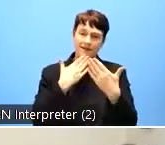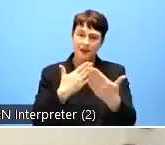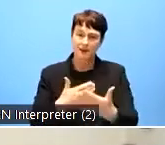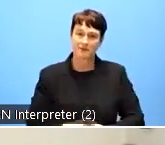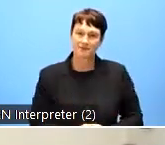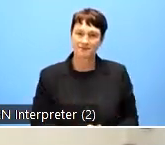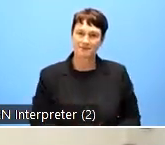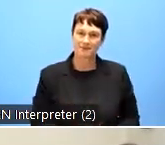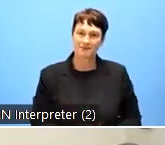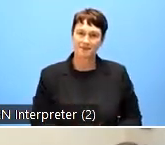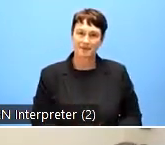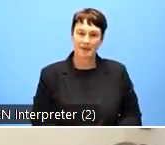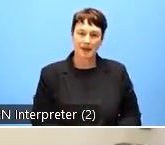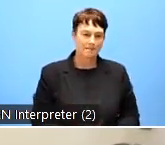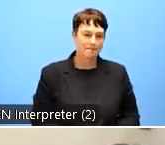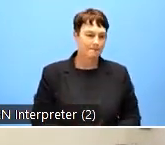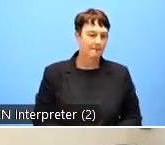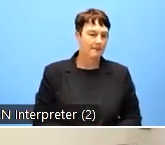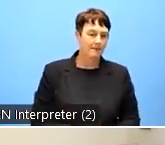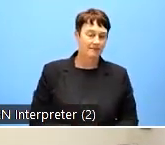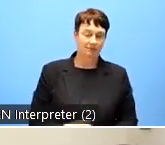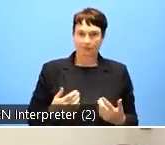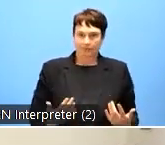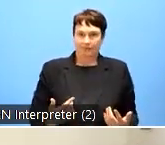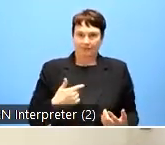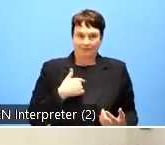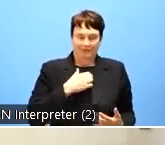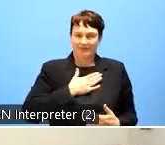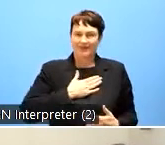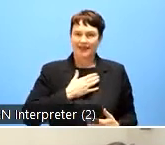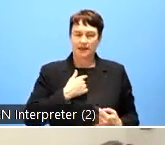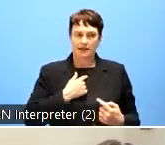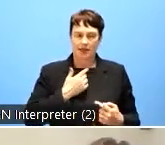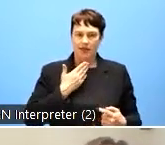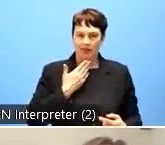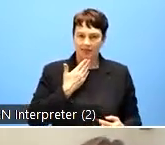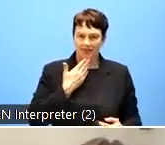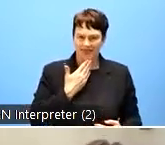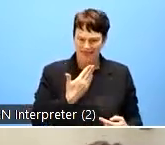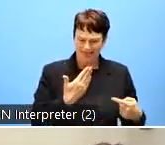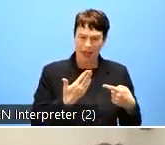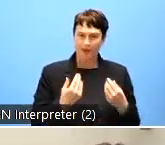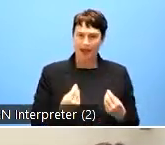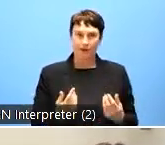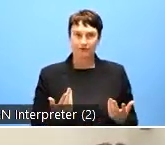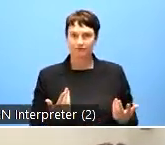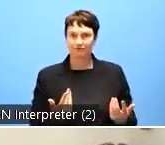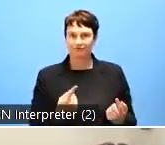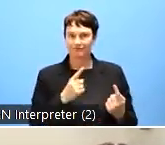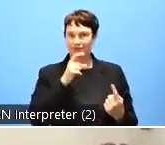So I feel that I should thank her, but that I can't do that when she's not here.